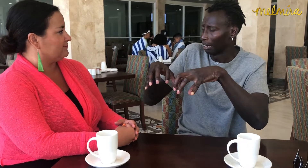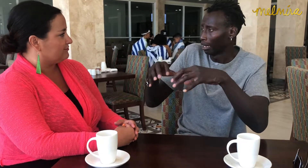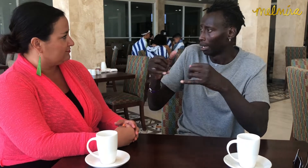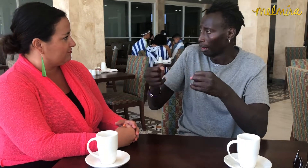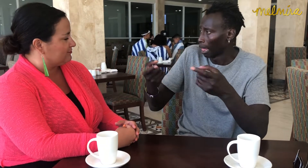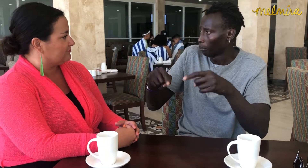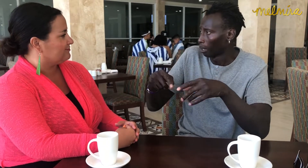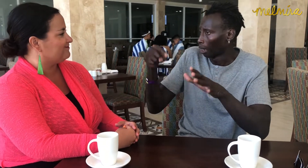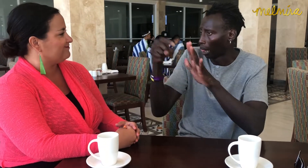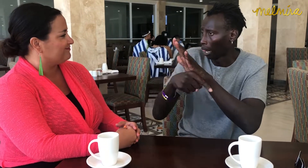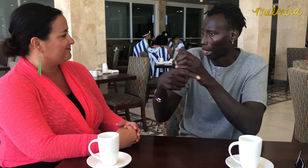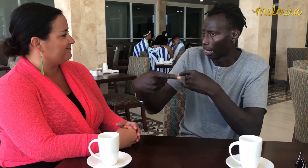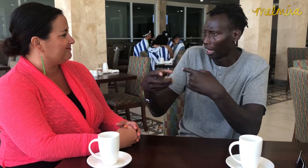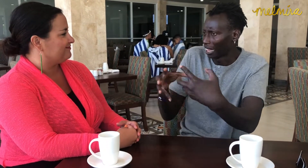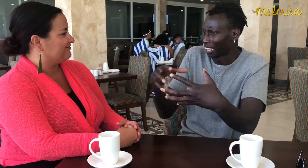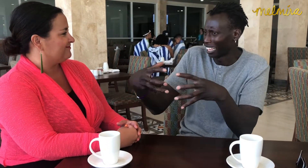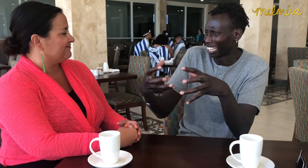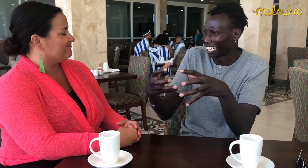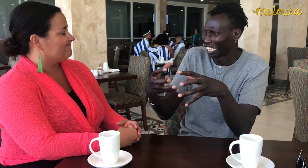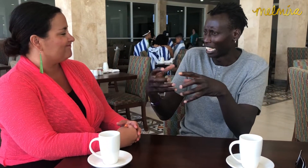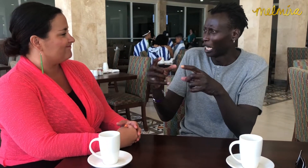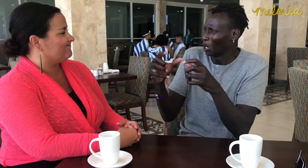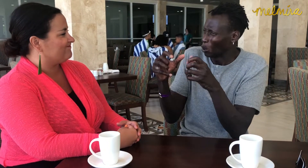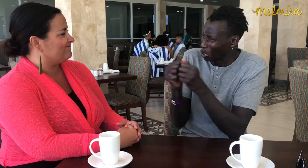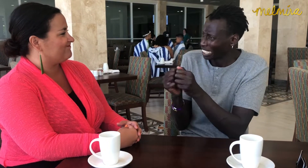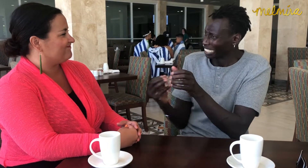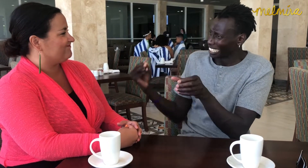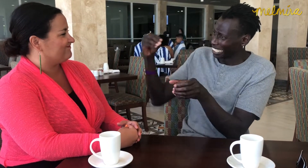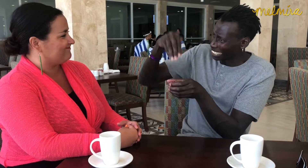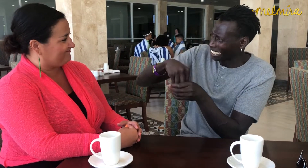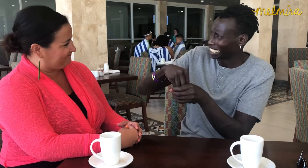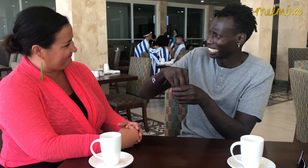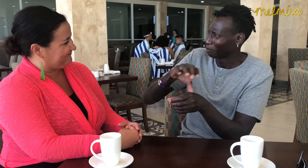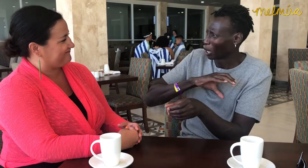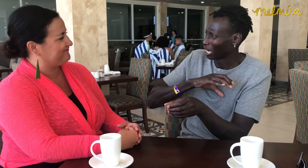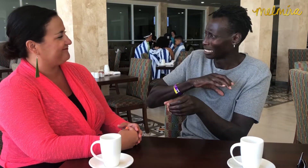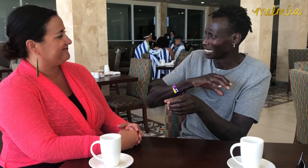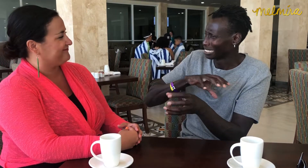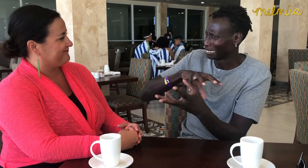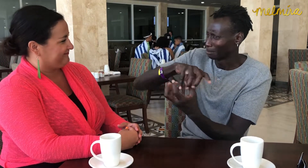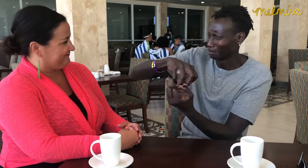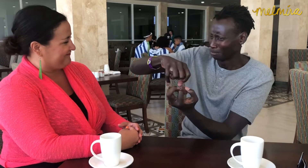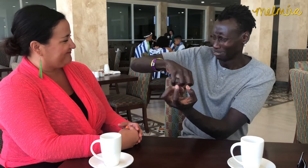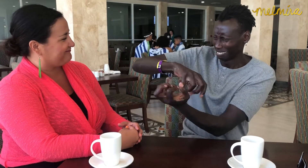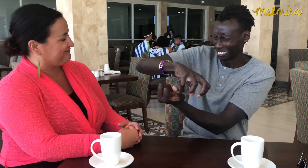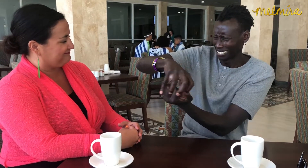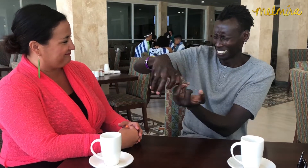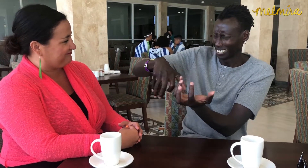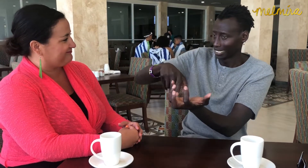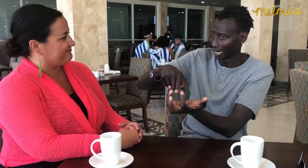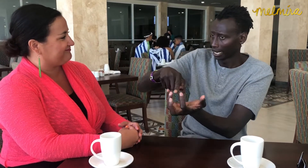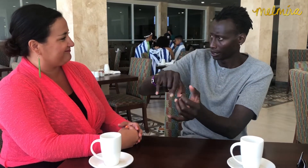That's when killings happen. Now that the police is included, there's more chaos.